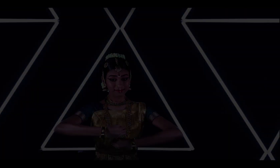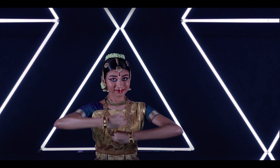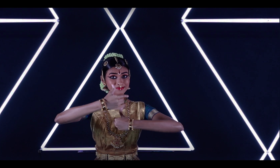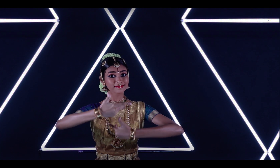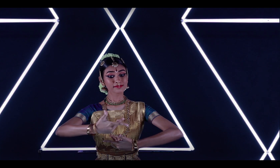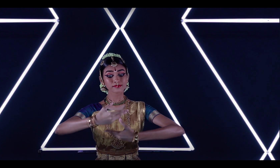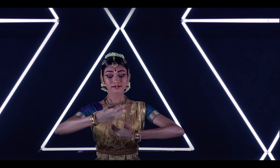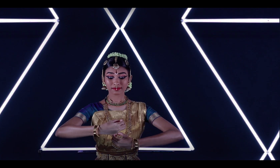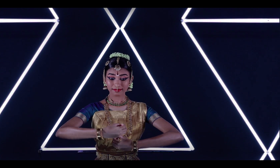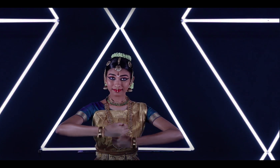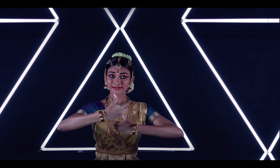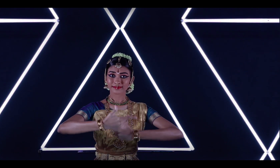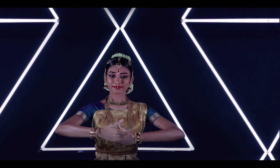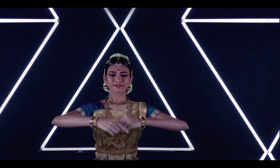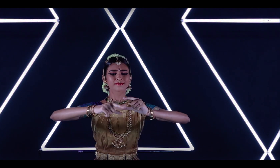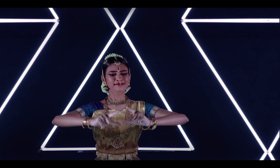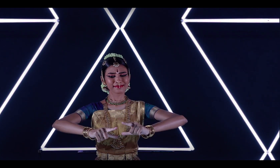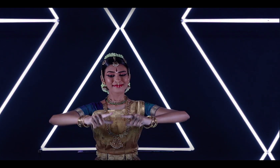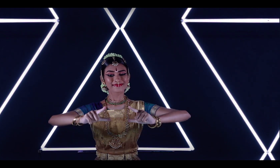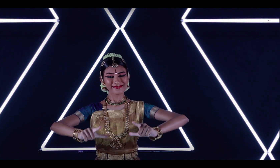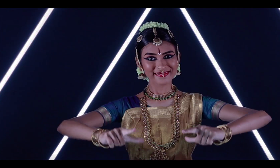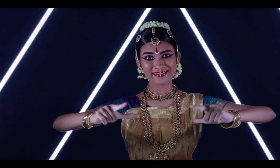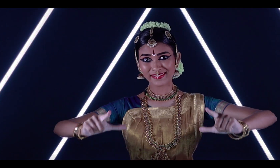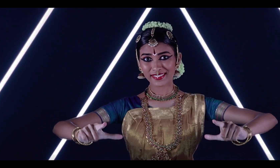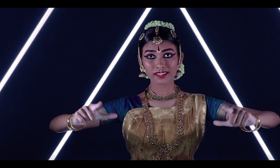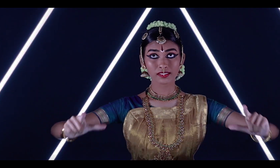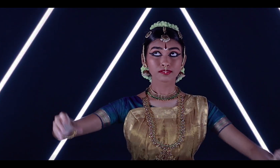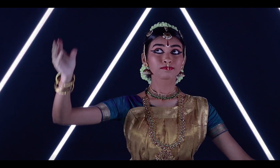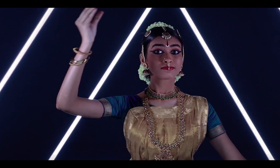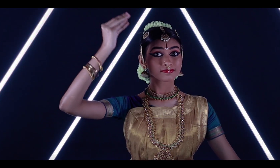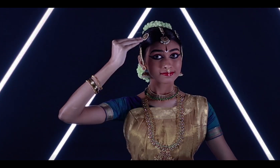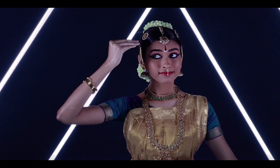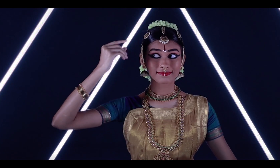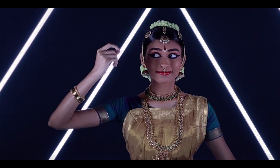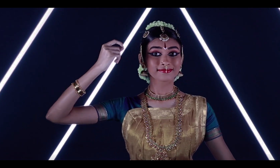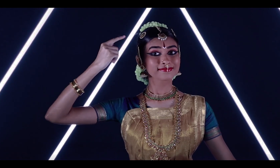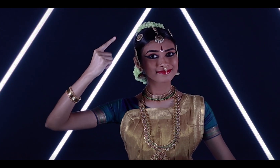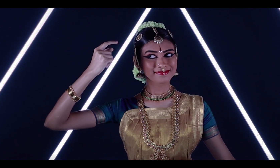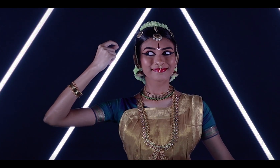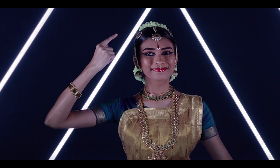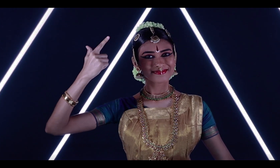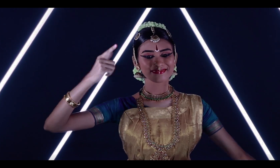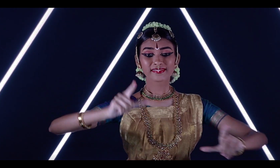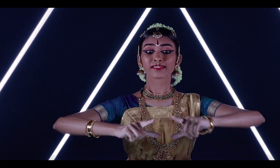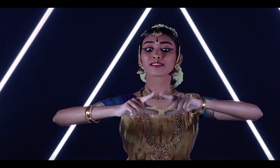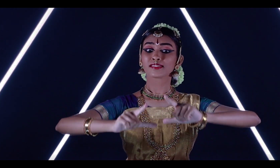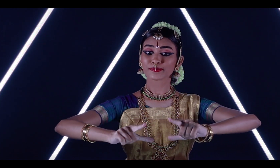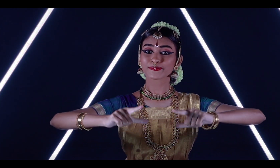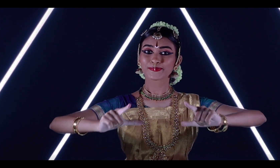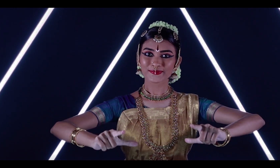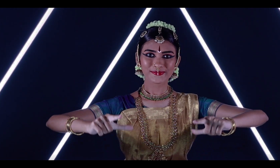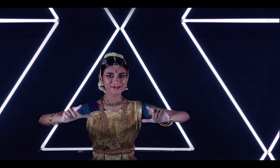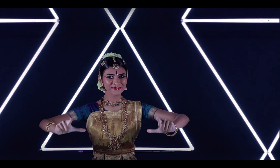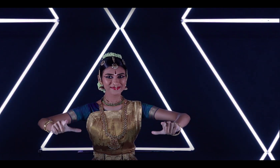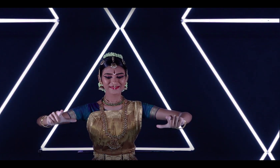Explanation is a language Understanding is a language